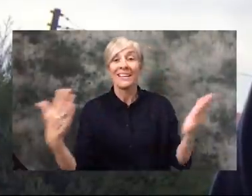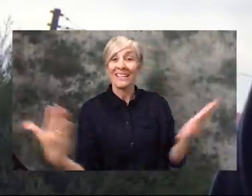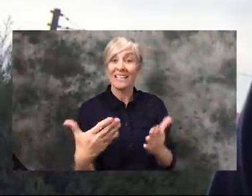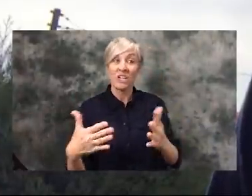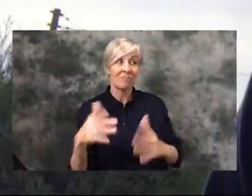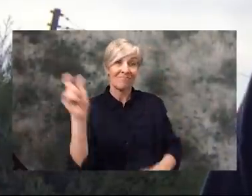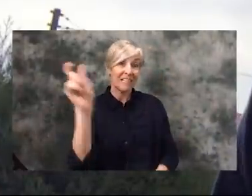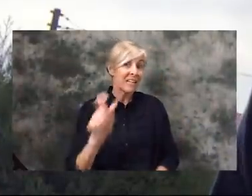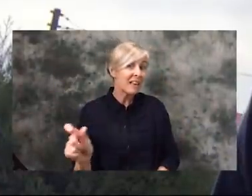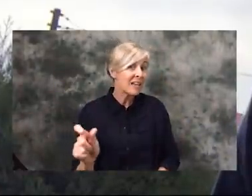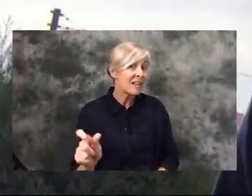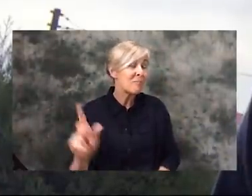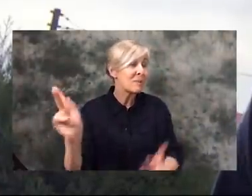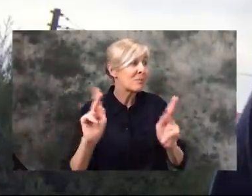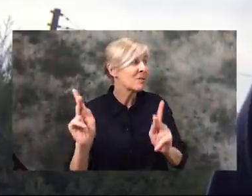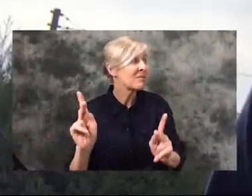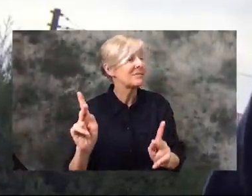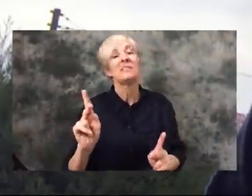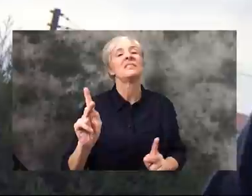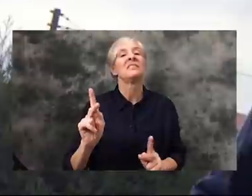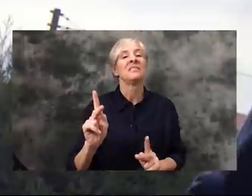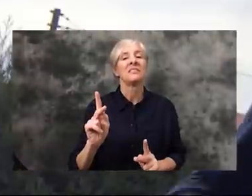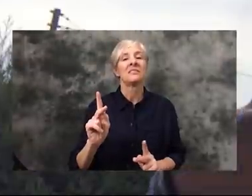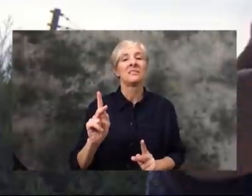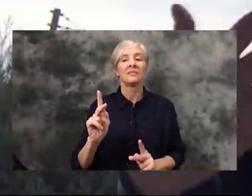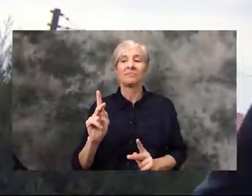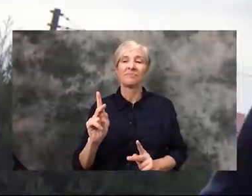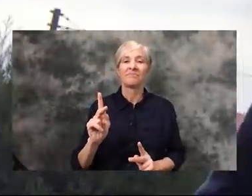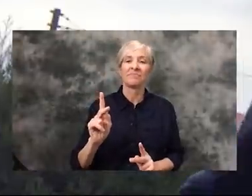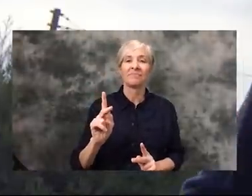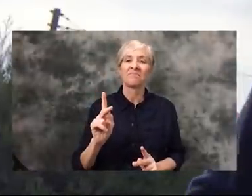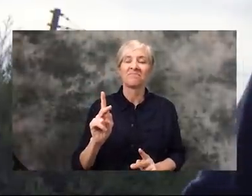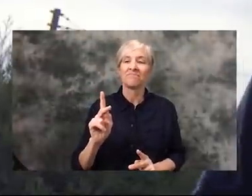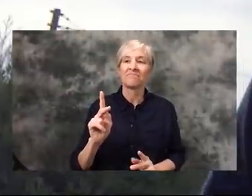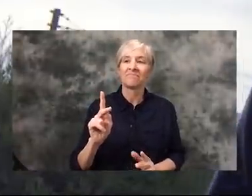of saying - especially here we're very self-critical